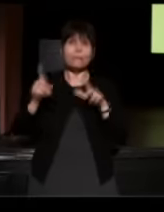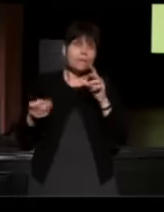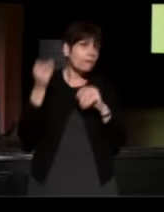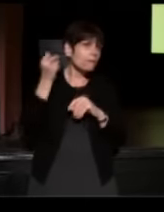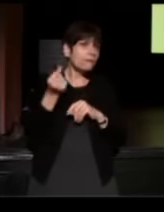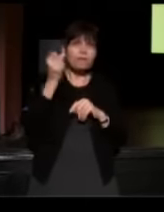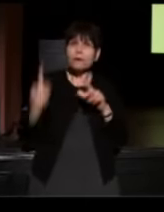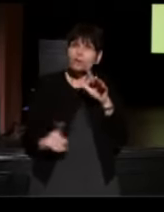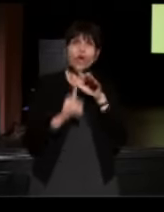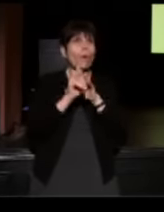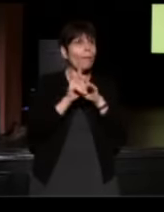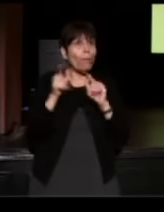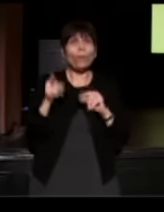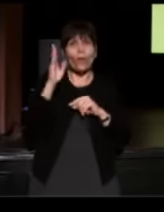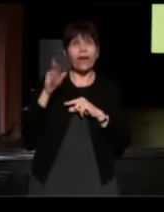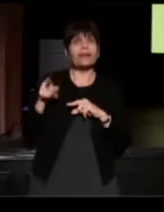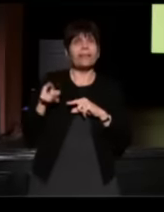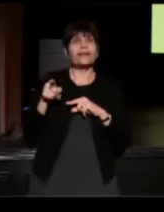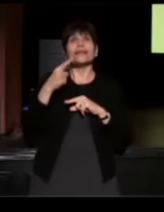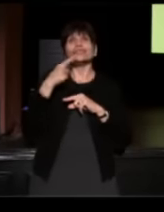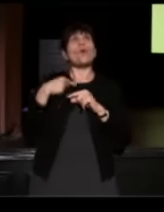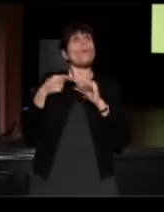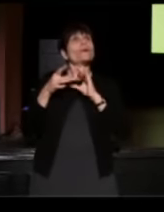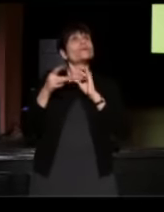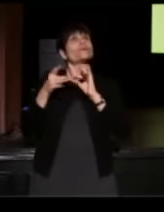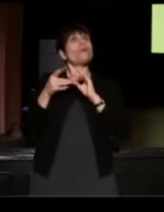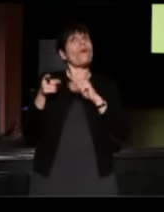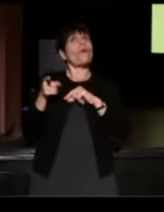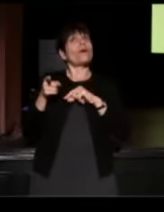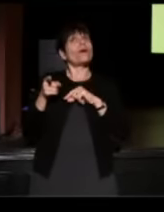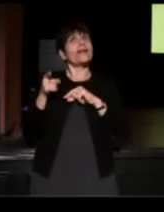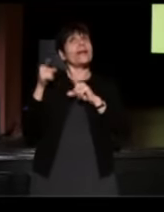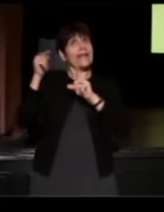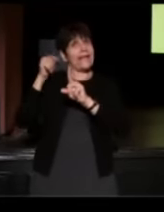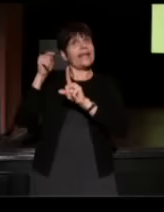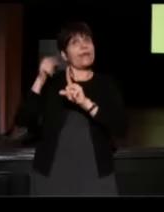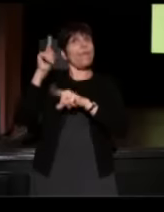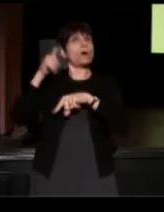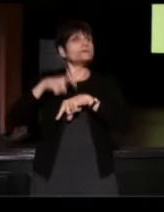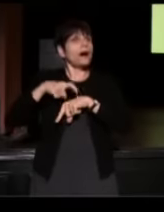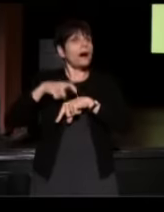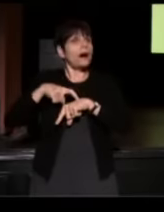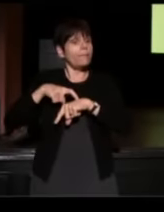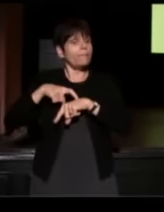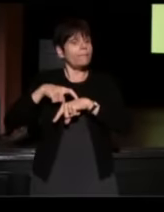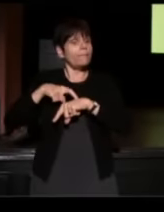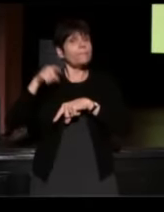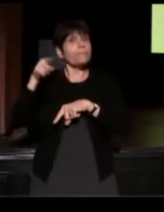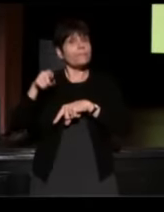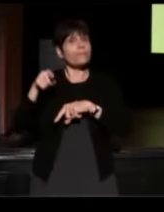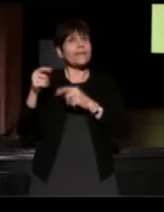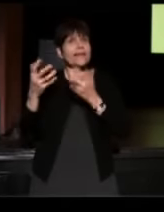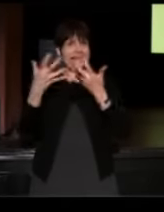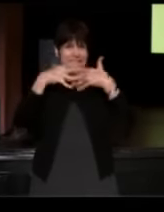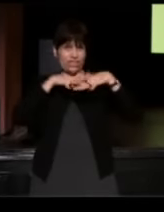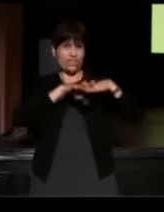He told me a story about how he was one time, when he was integrating those schools with his brother,